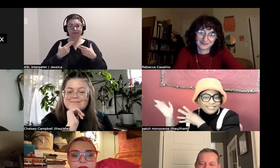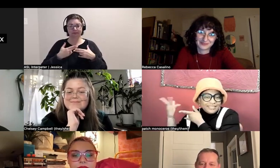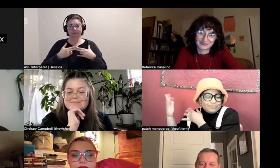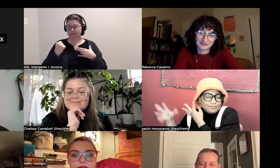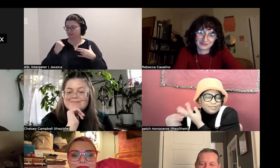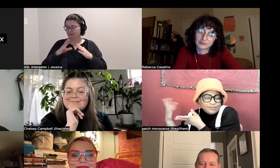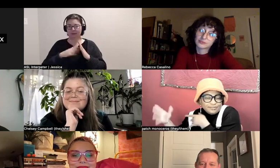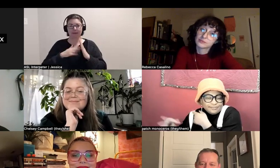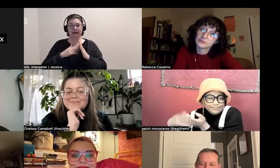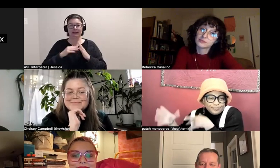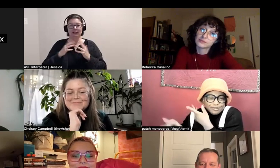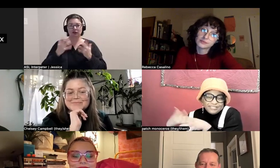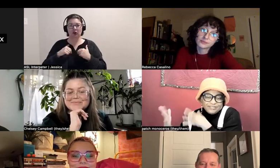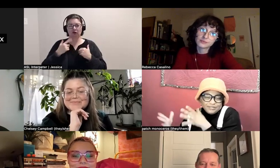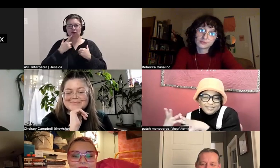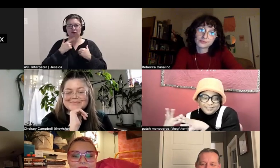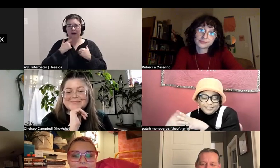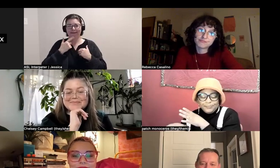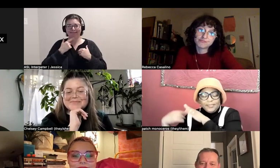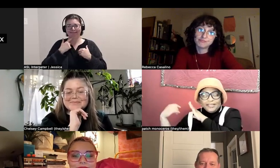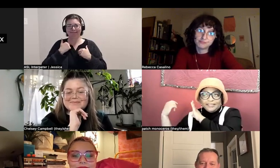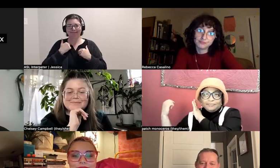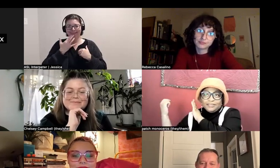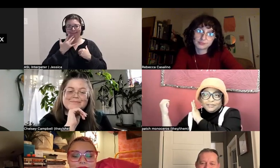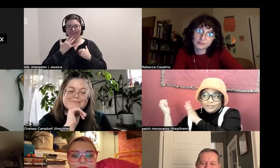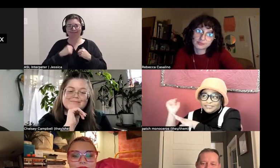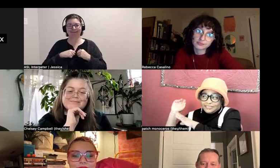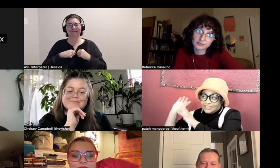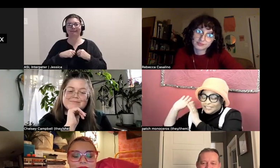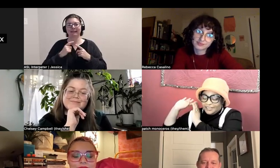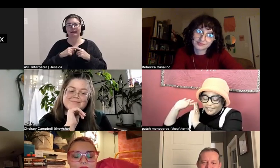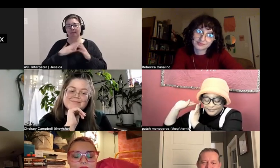a maroon, burgundy sort of color. And then my quilt, uhm ...